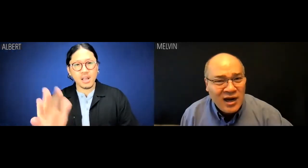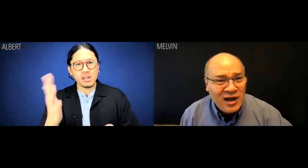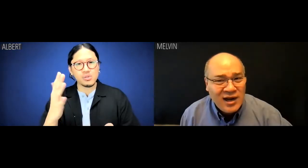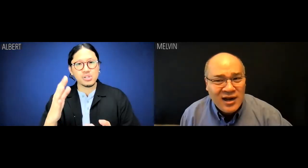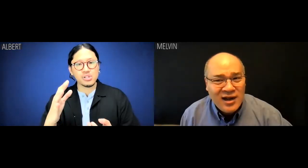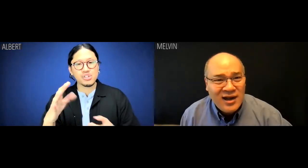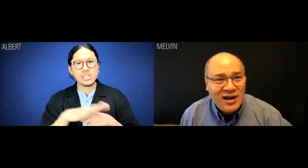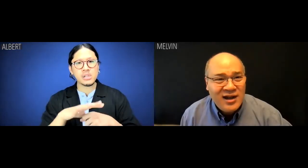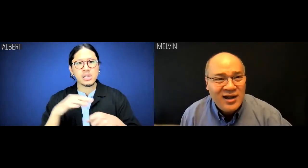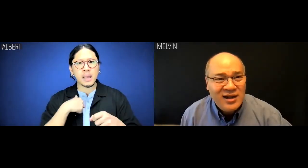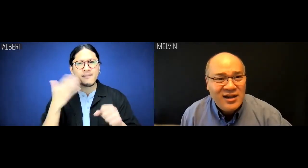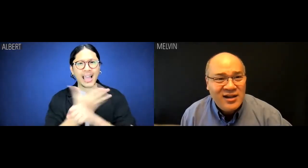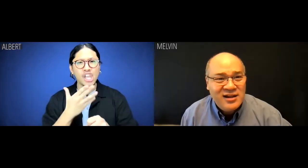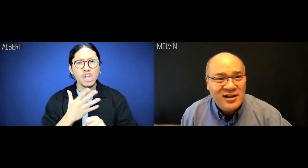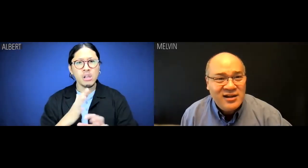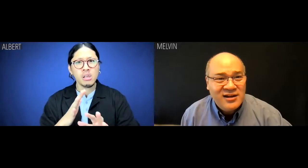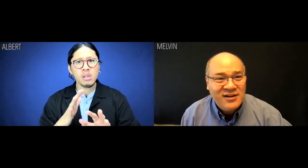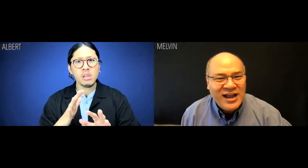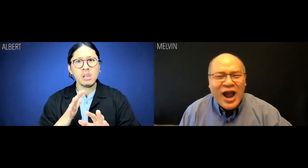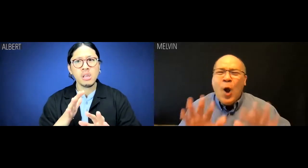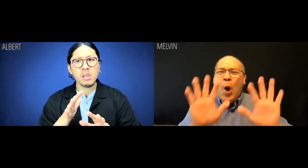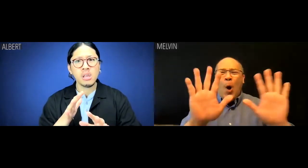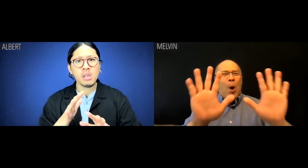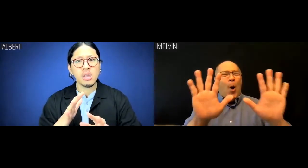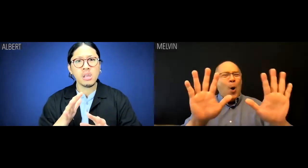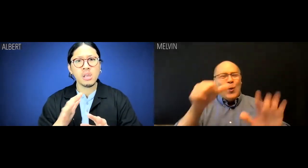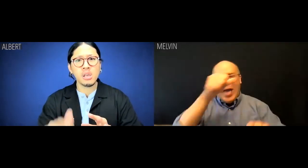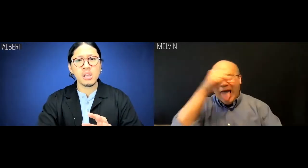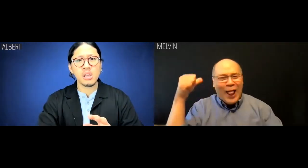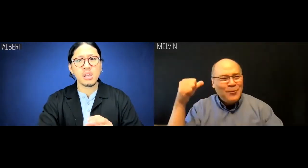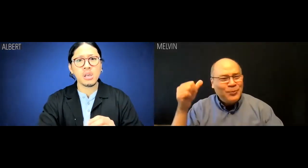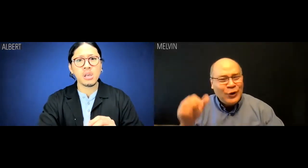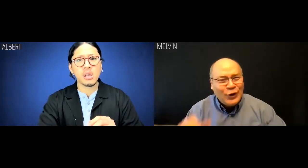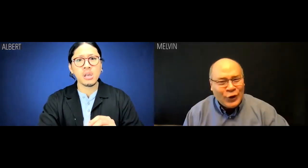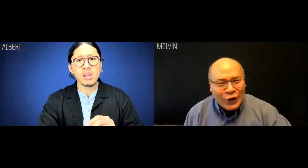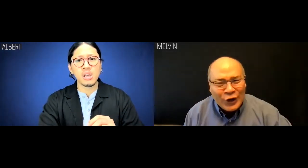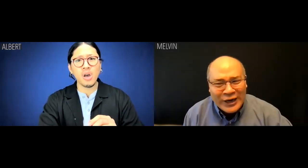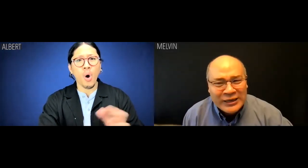Albert: Oh shit. Does this mean I'm fired? Melvin: Albert, hold on.